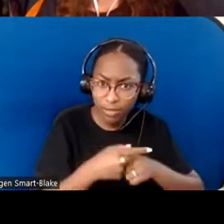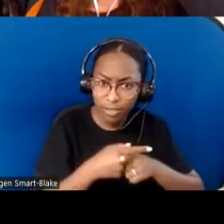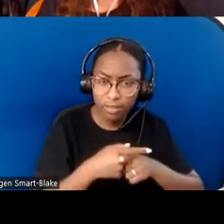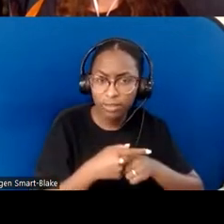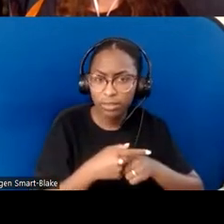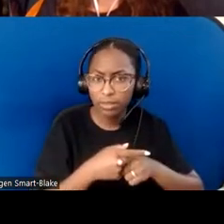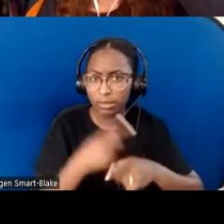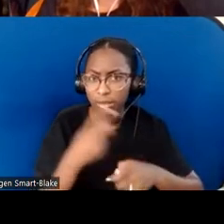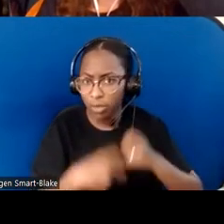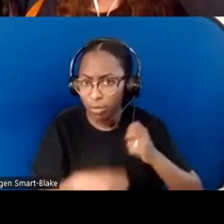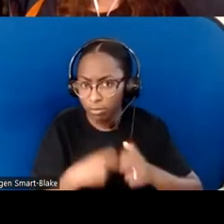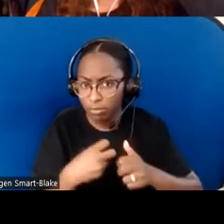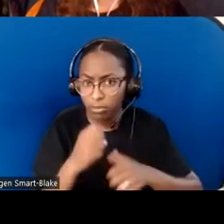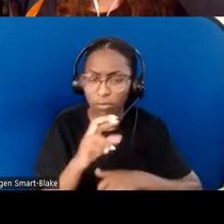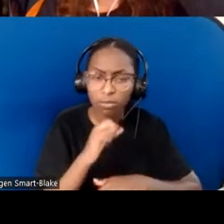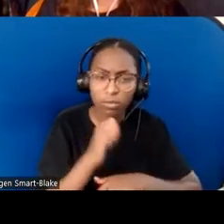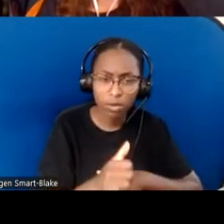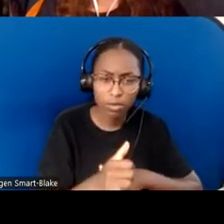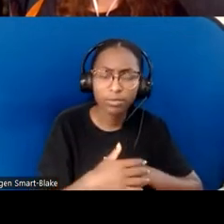How do we accommodate conflicting access needs?